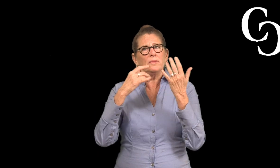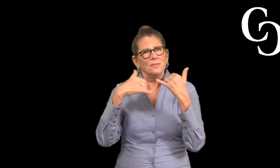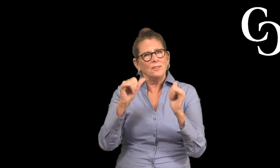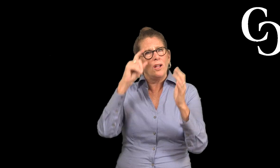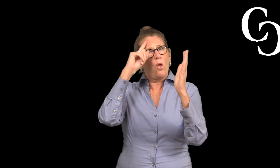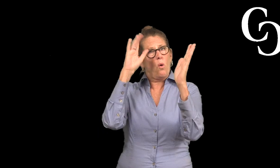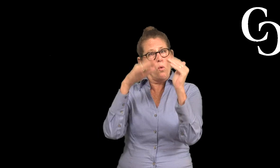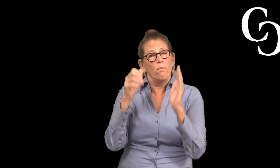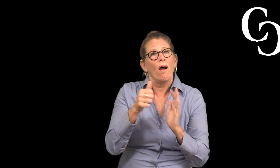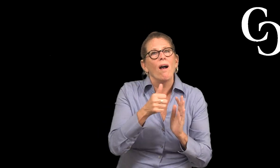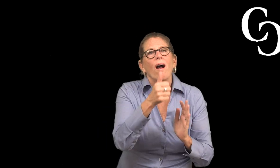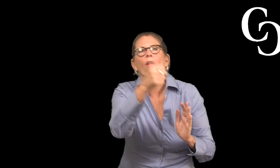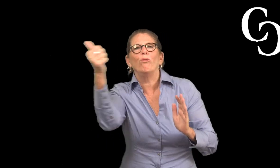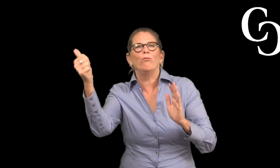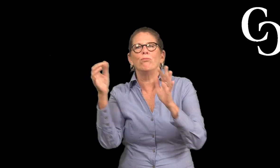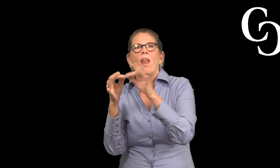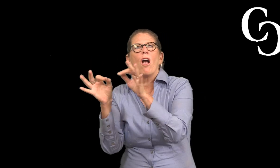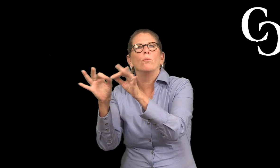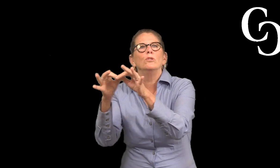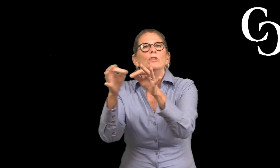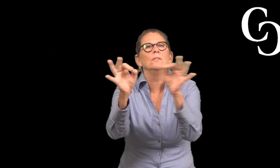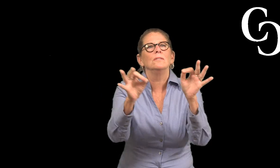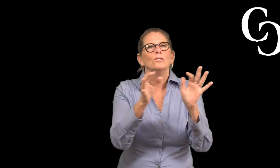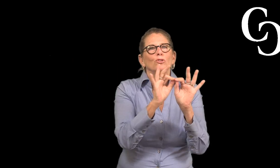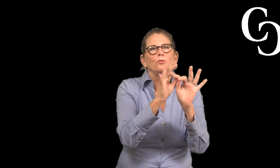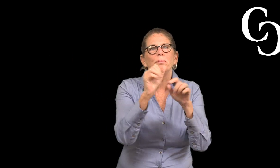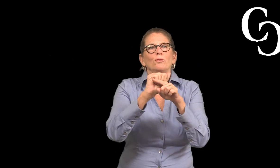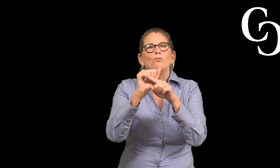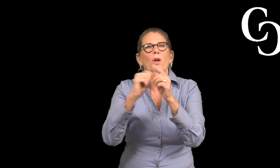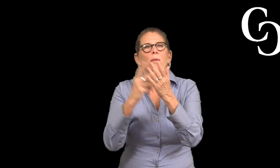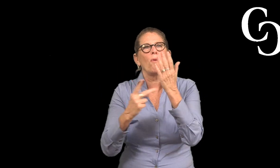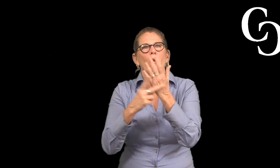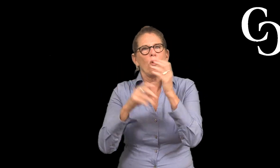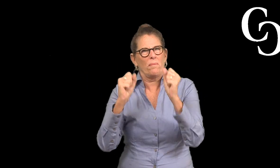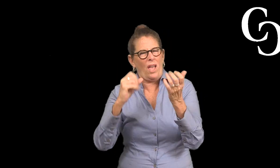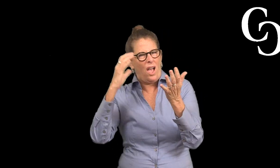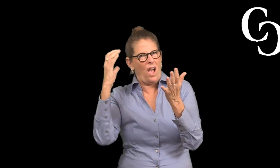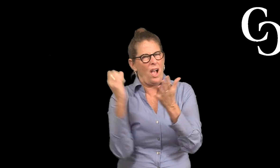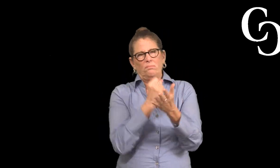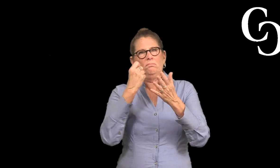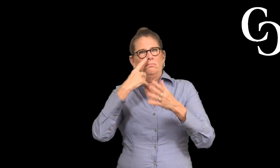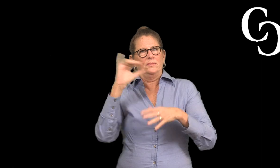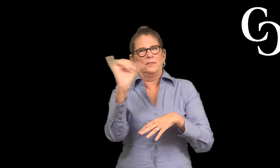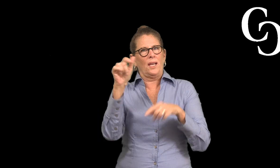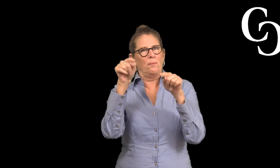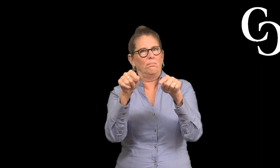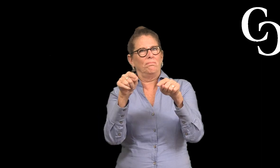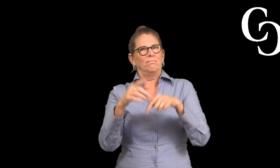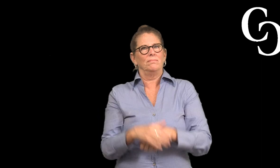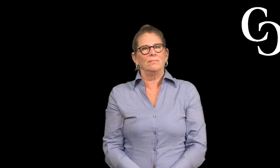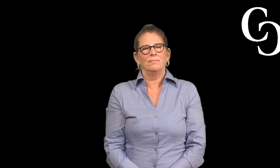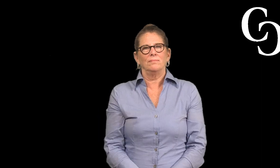Much of this information is also applicable to the education of interpreters working between other languages.